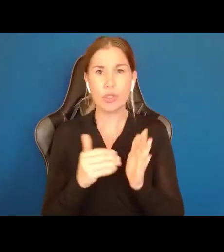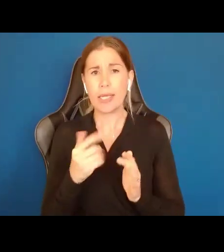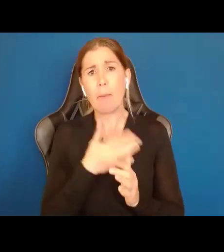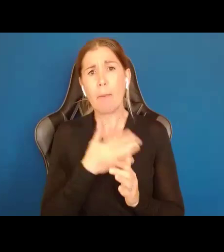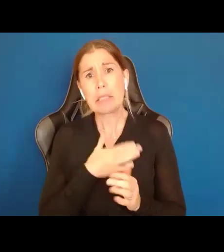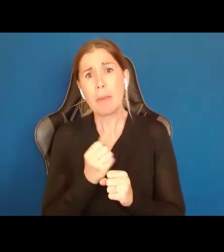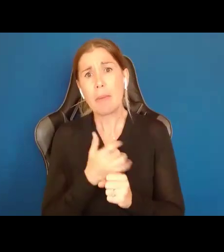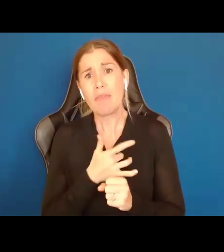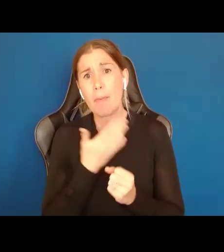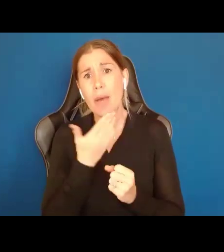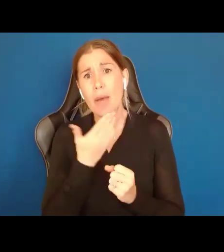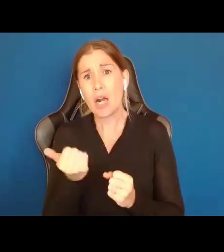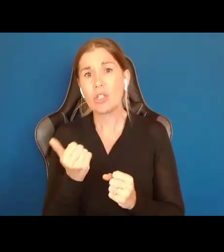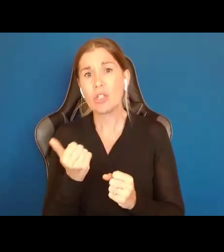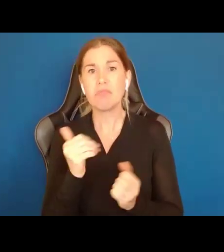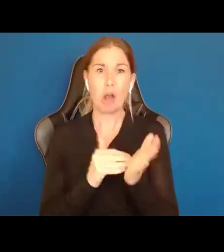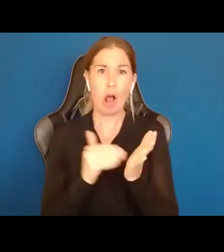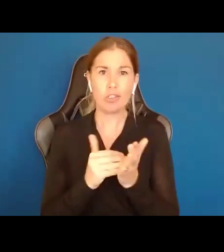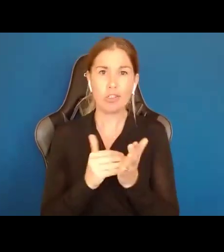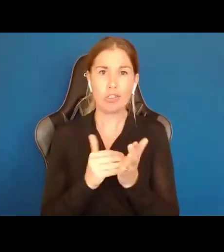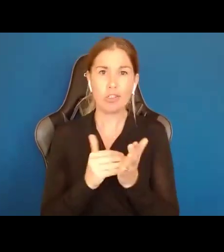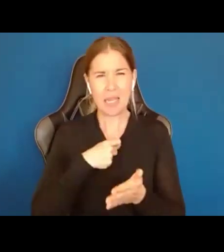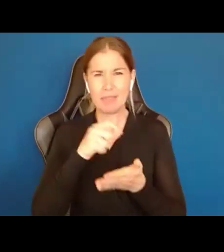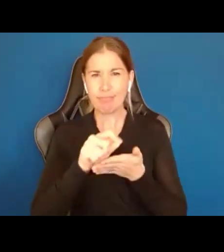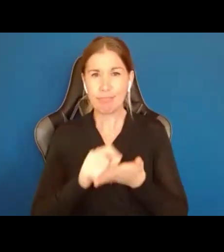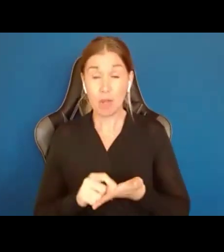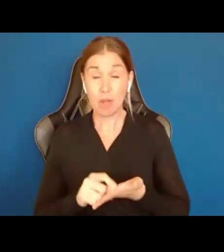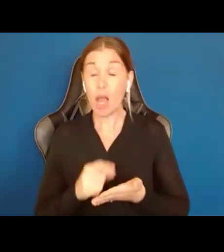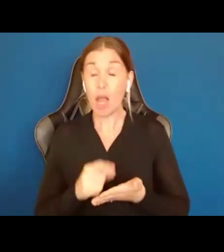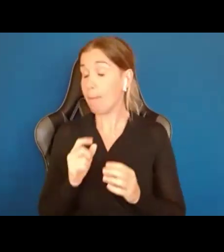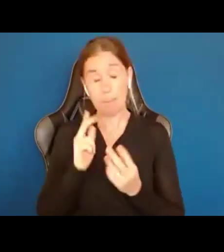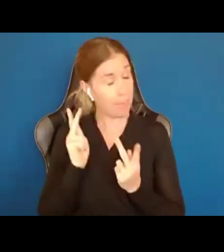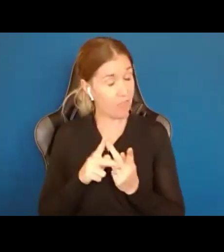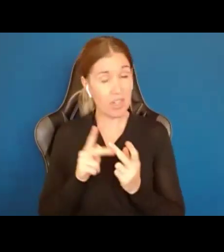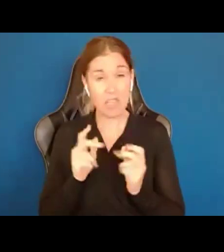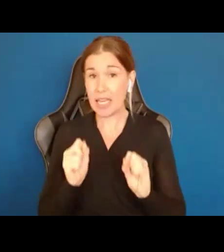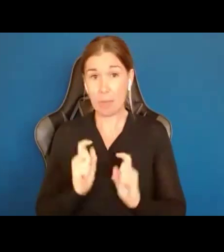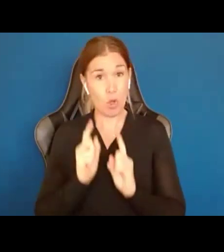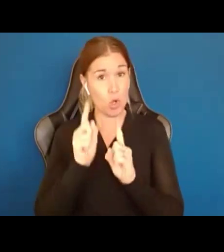The doctor writes a script. And yeh, I am perfectly capable of taking that script. But let me tell you something, I have no idea what's in it.